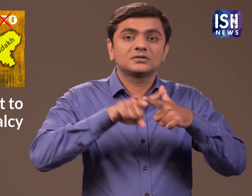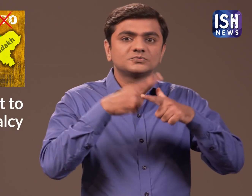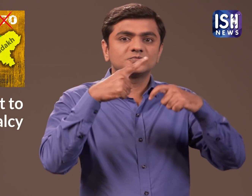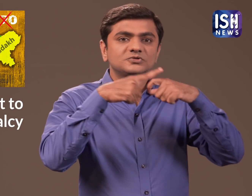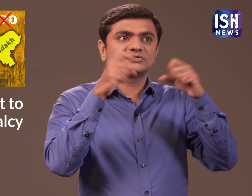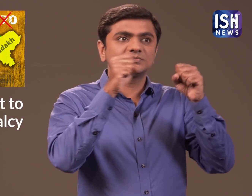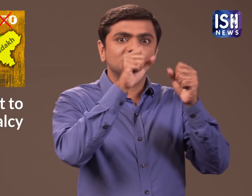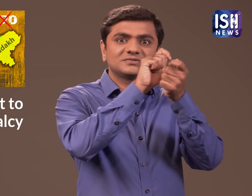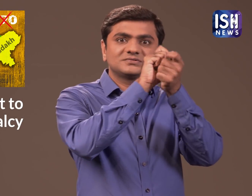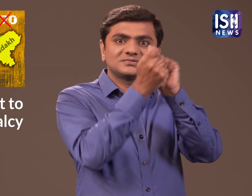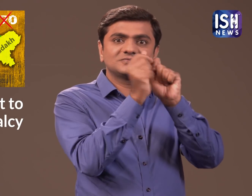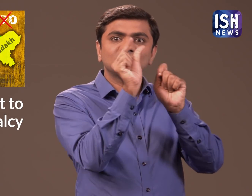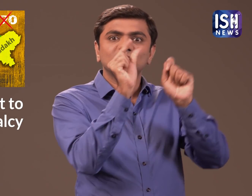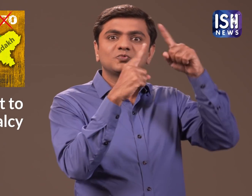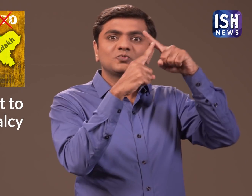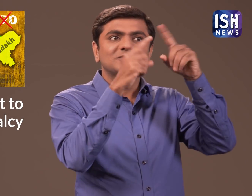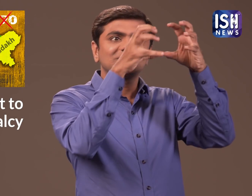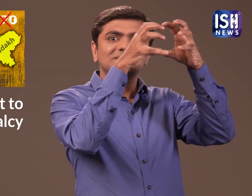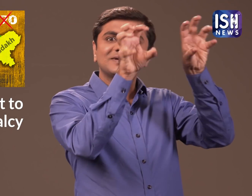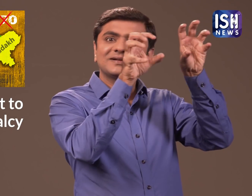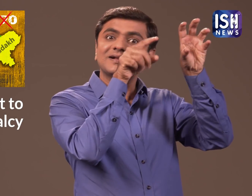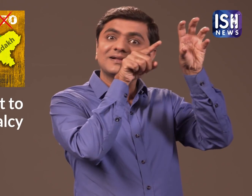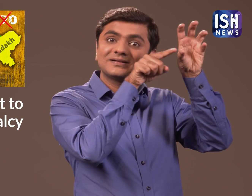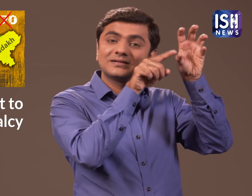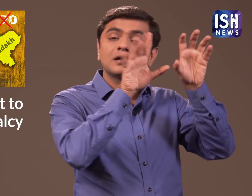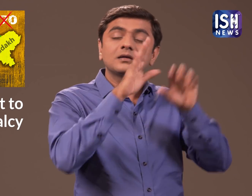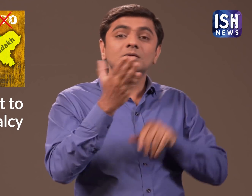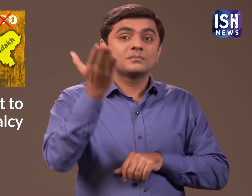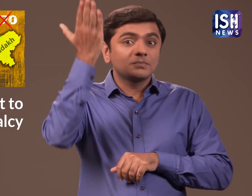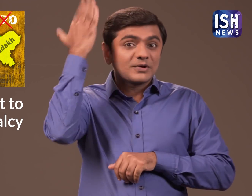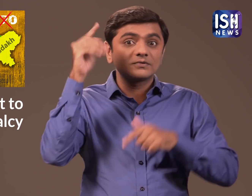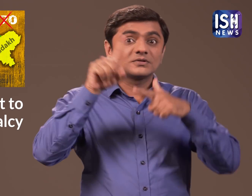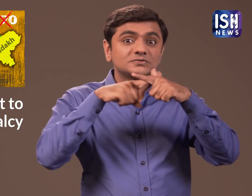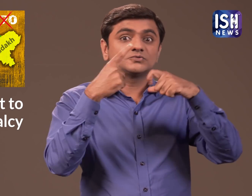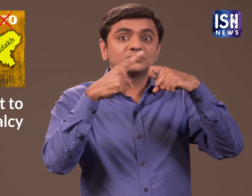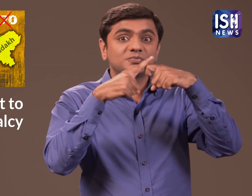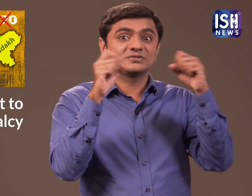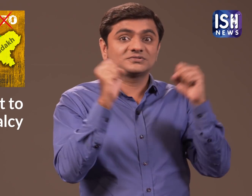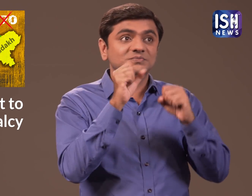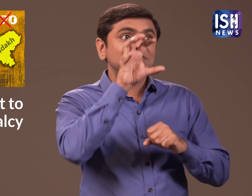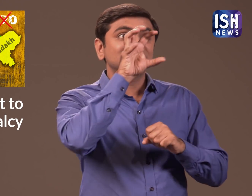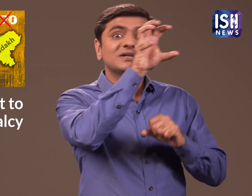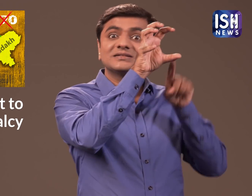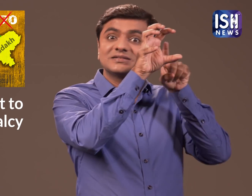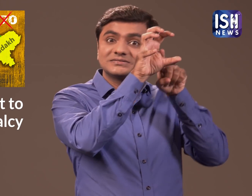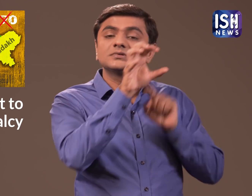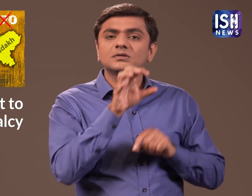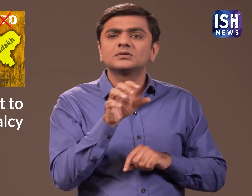After the conversion of J&K into a UT